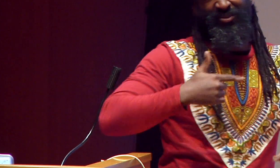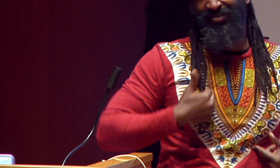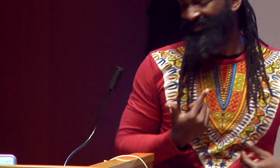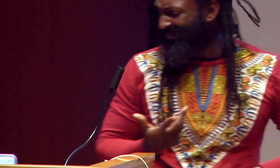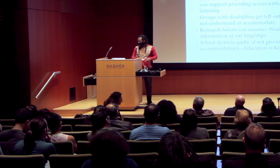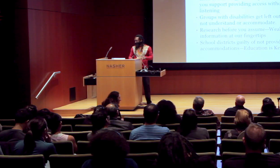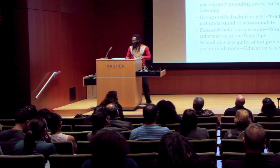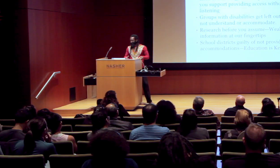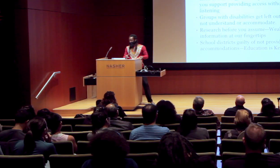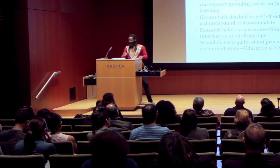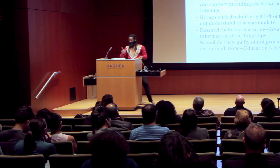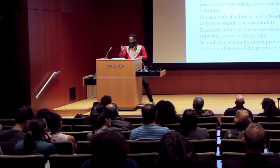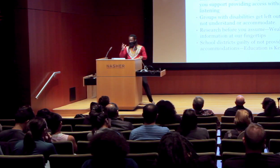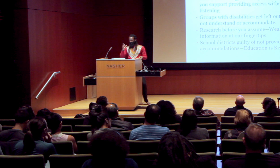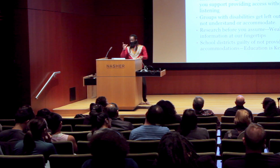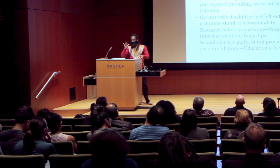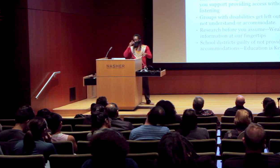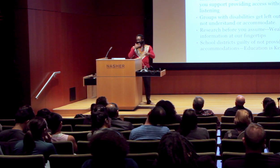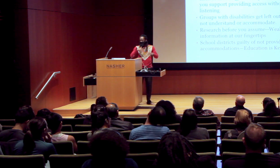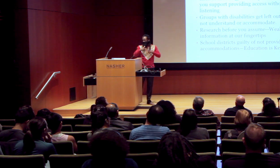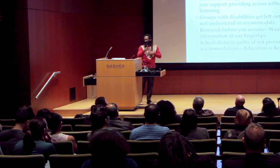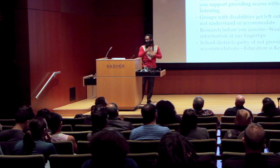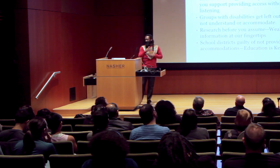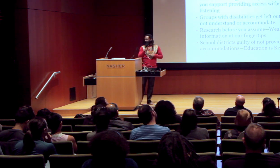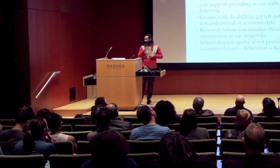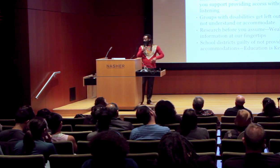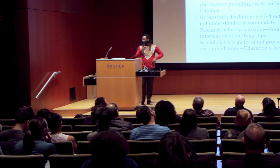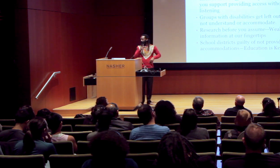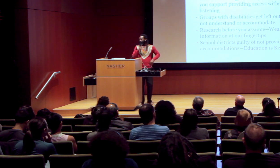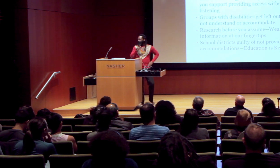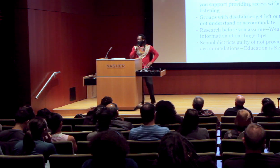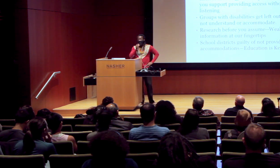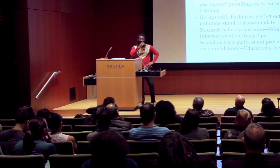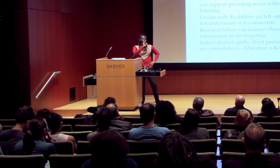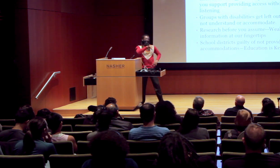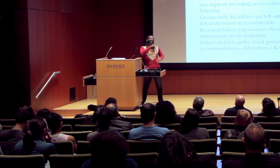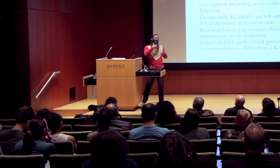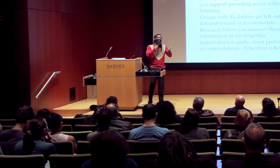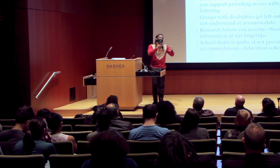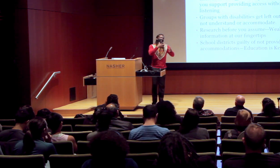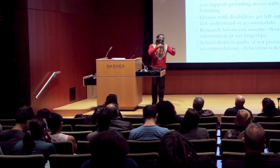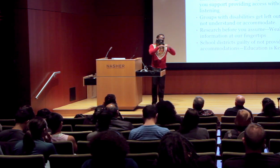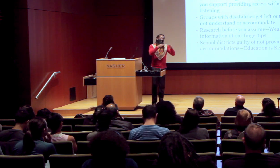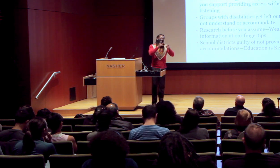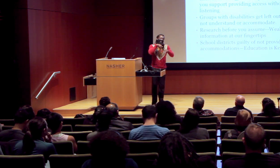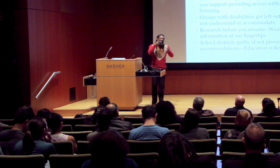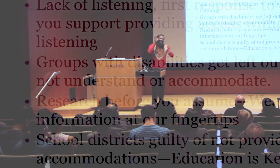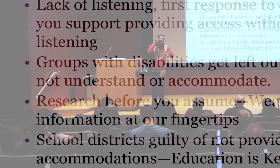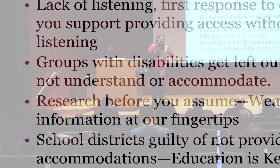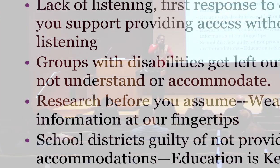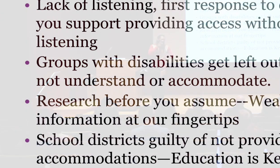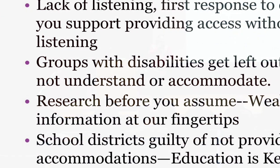So I have a lot of different ways that we can learn.